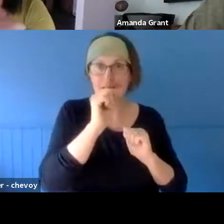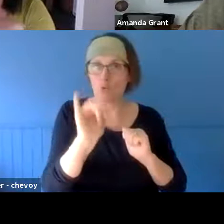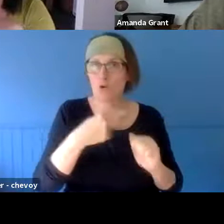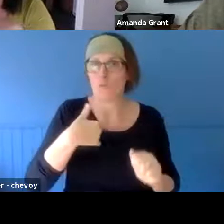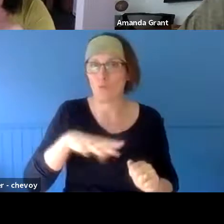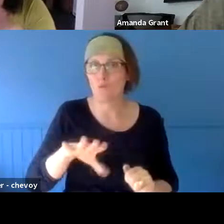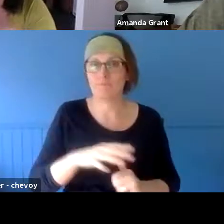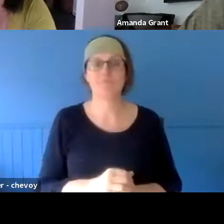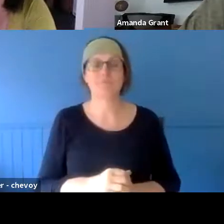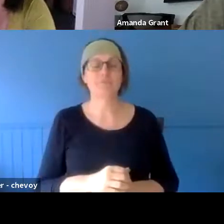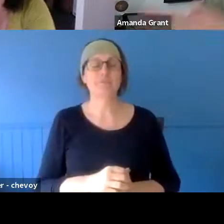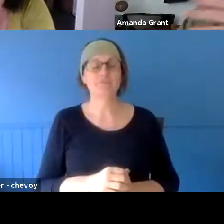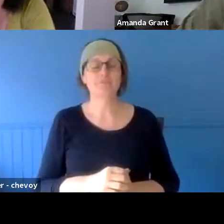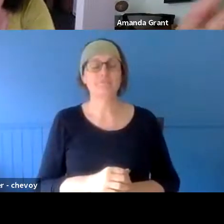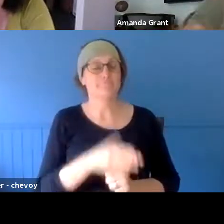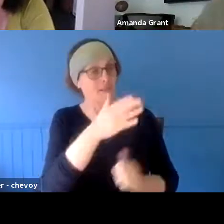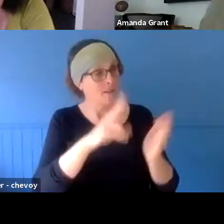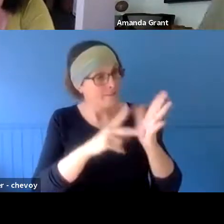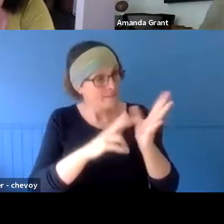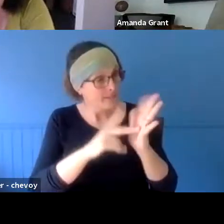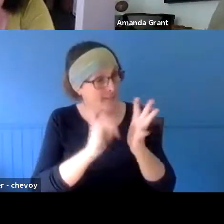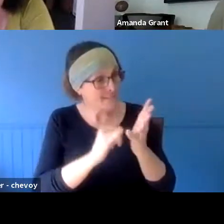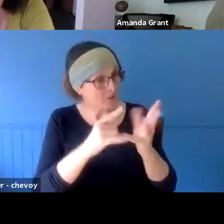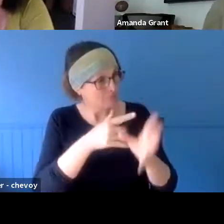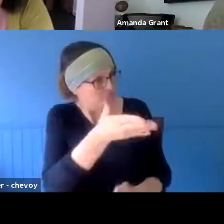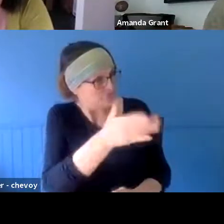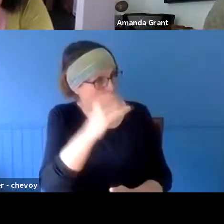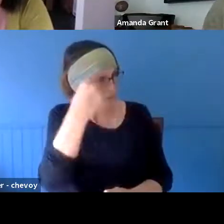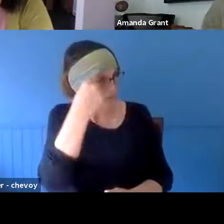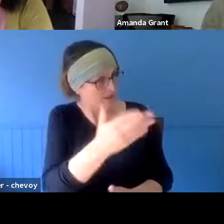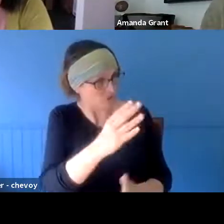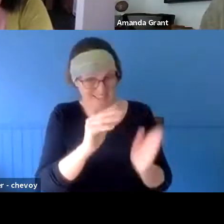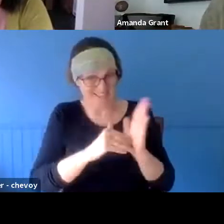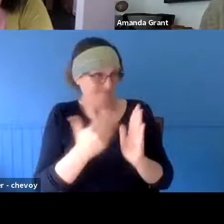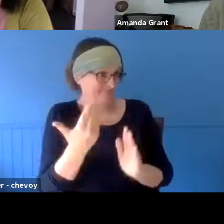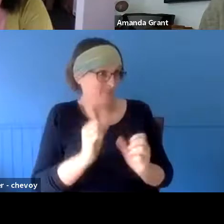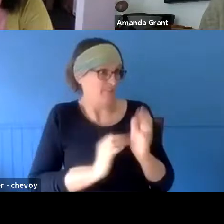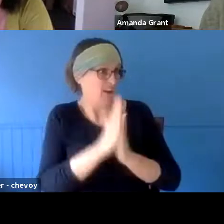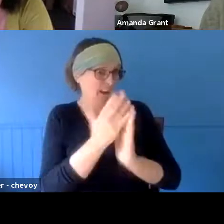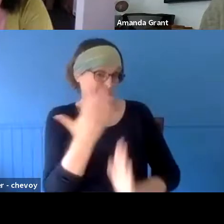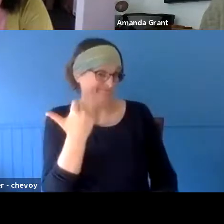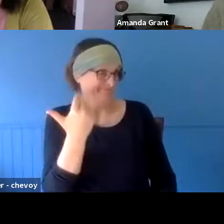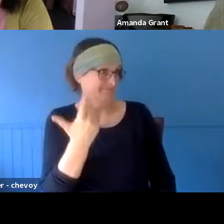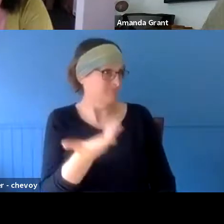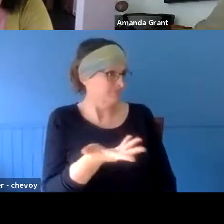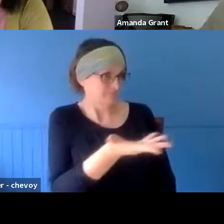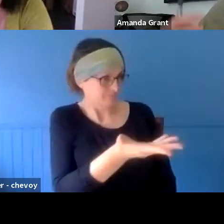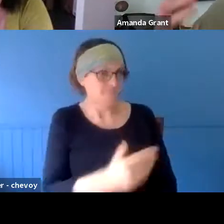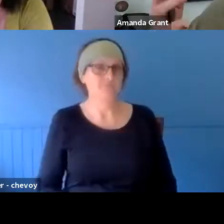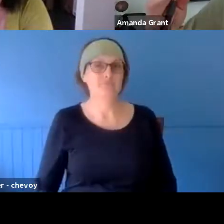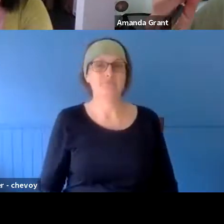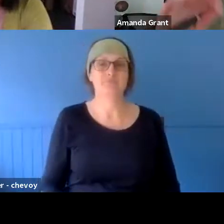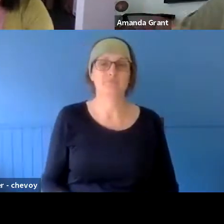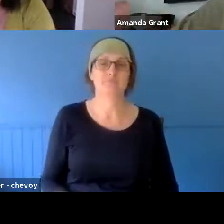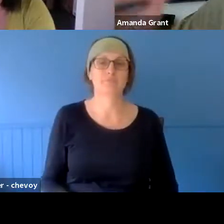you found with, I guess, that sort of healing path and people taking up